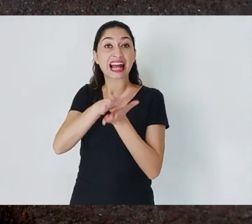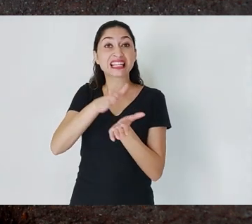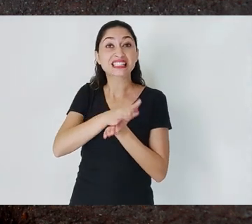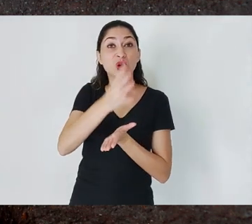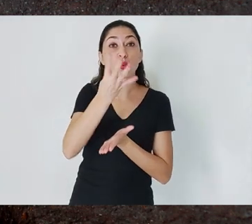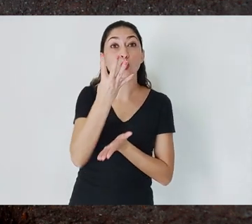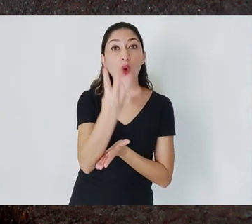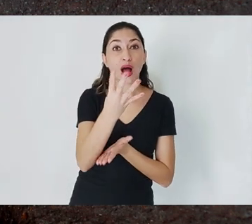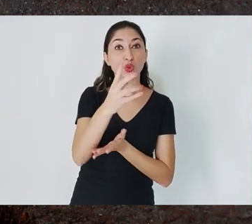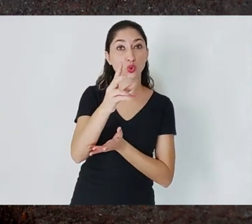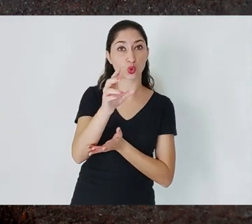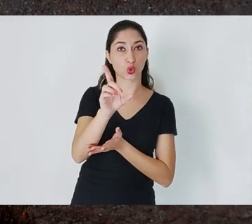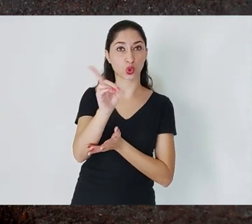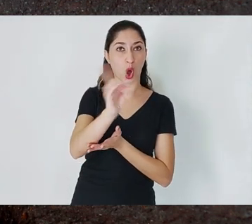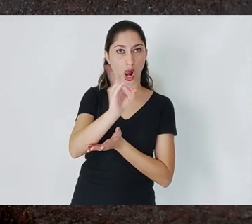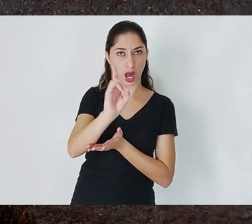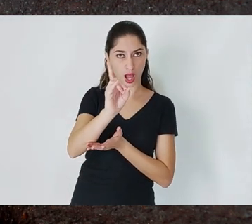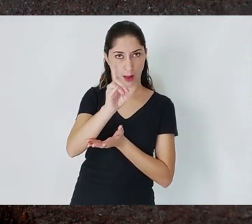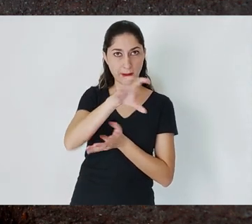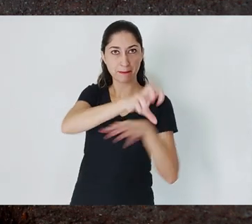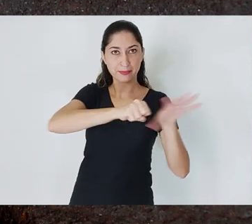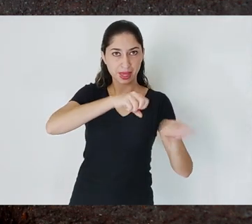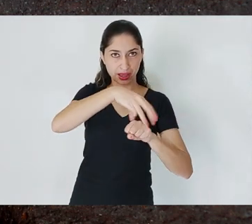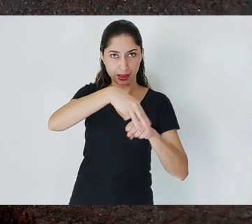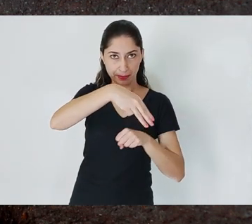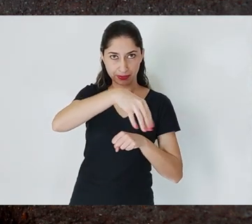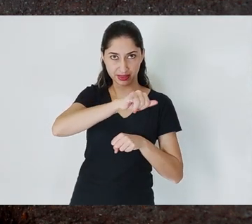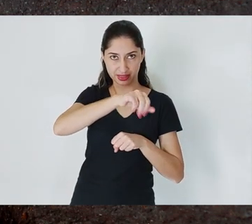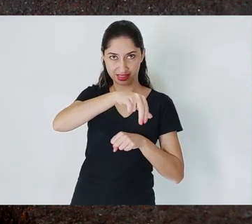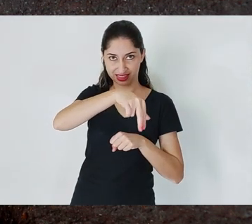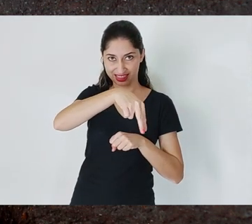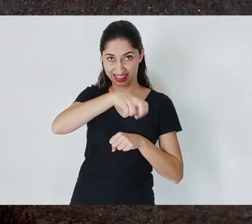for 100 dollars. Vale's profit margin